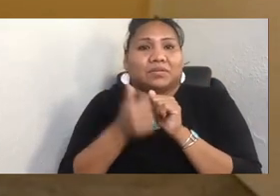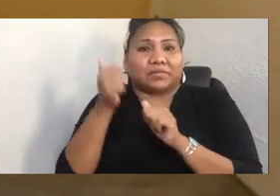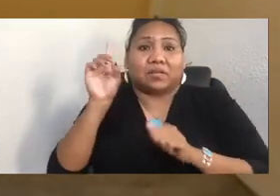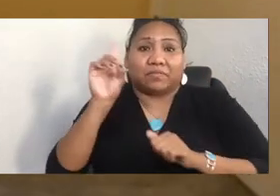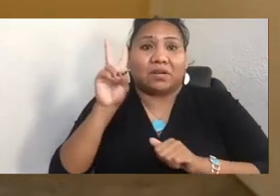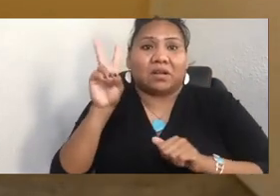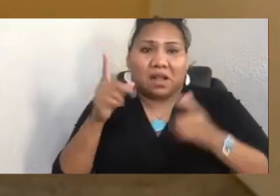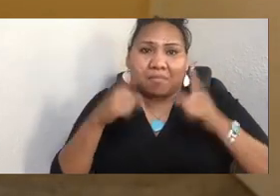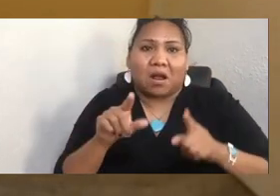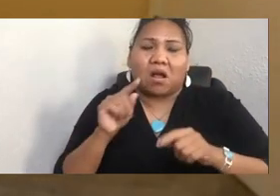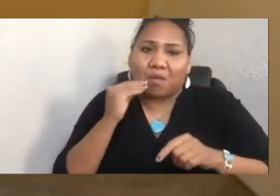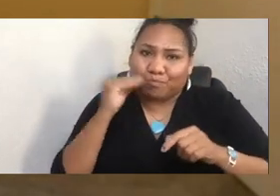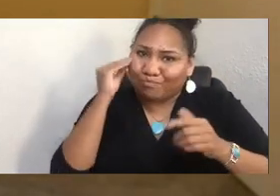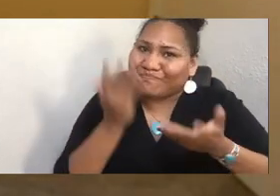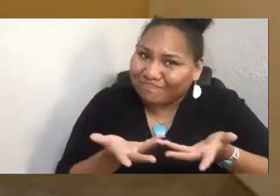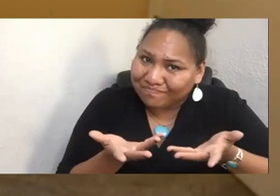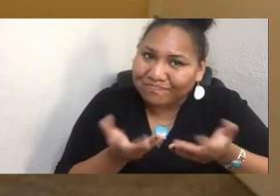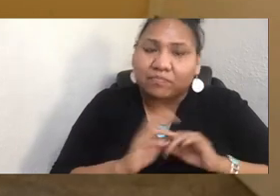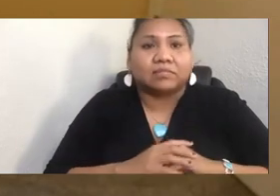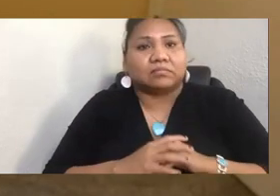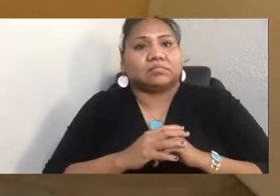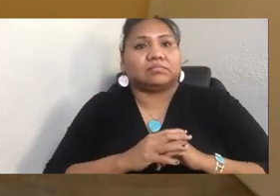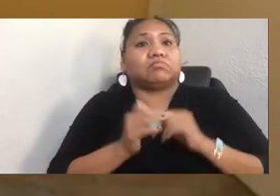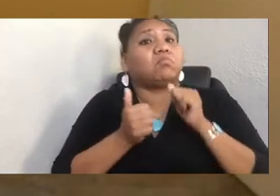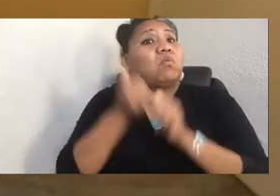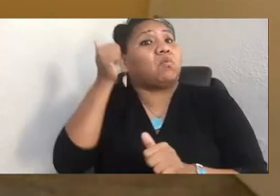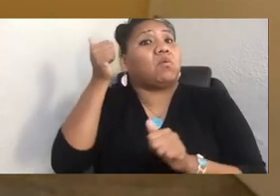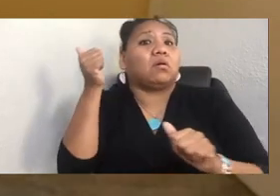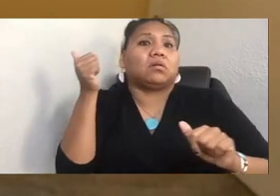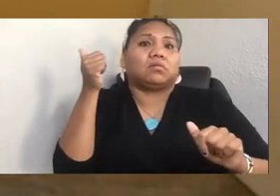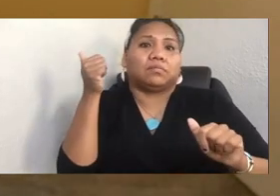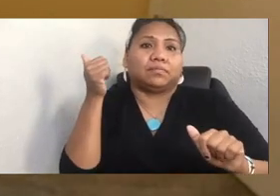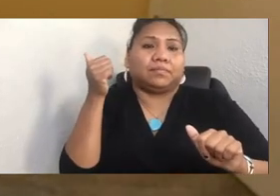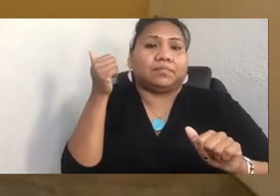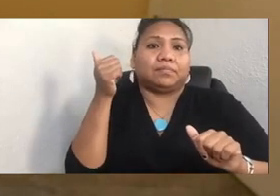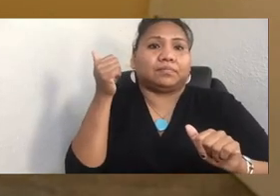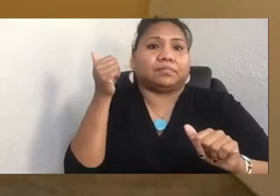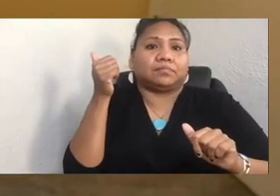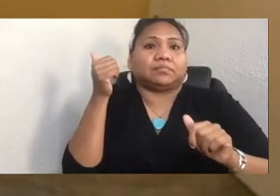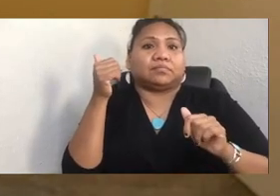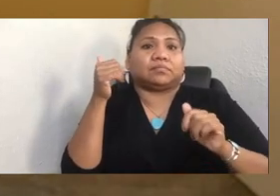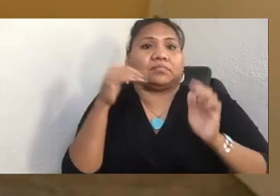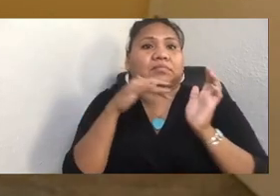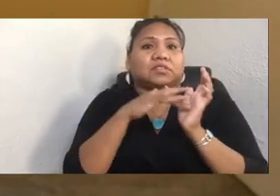And that the sexual things that happen, the dangerous sexual things that happen to women,